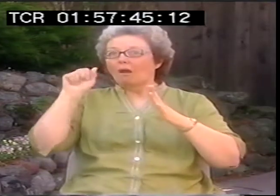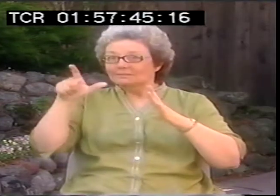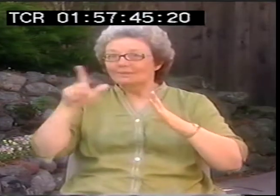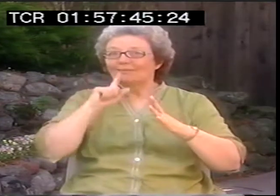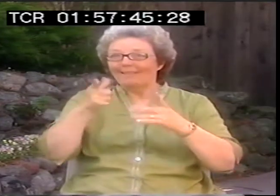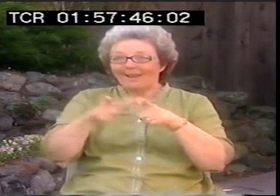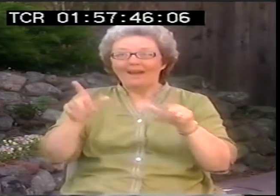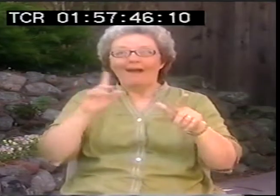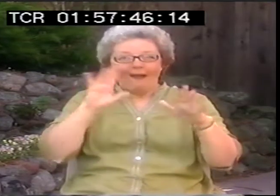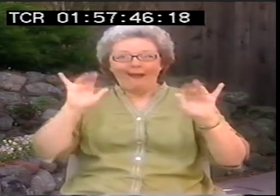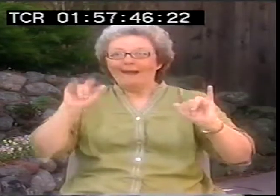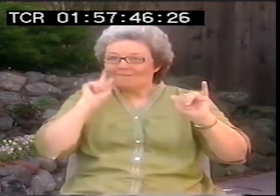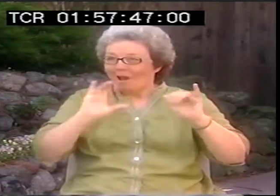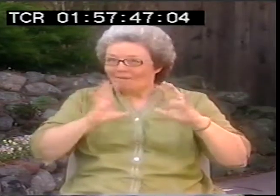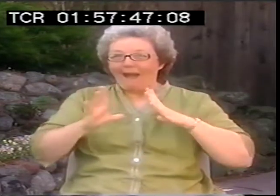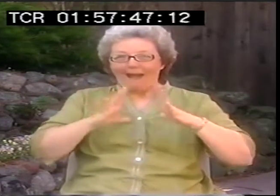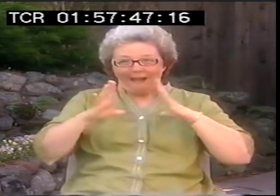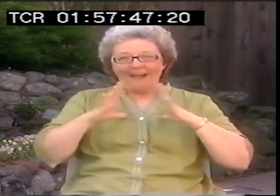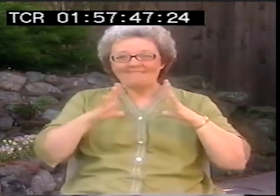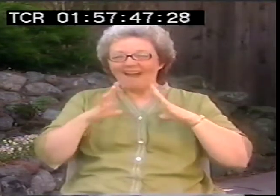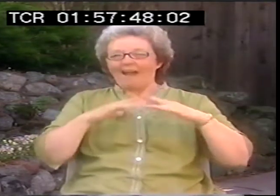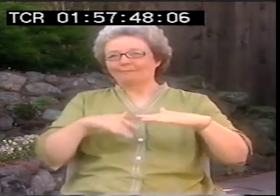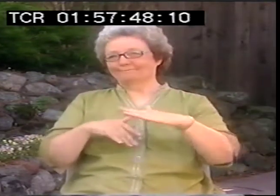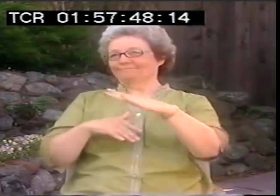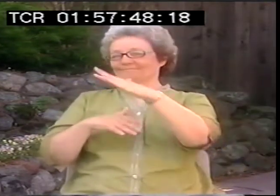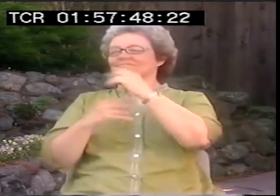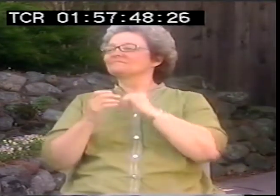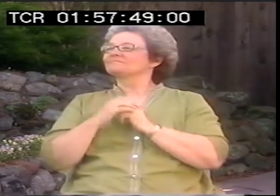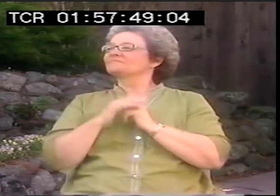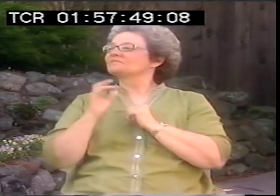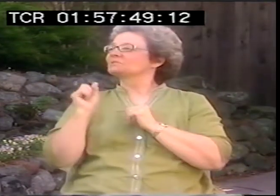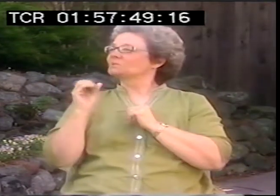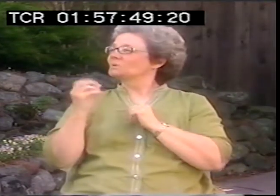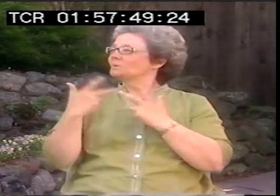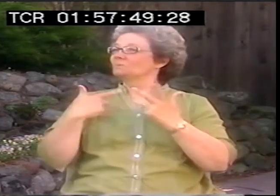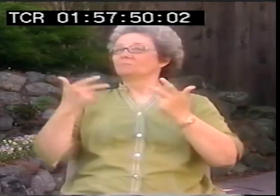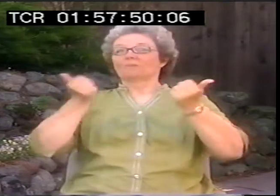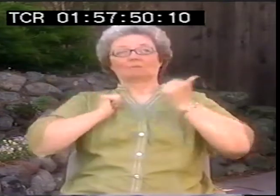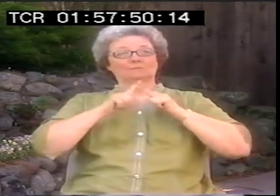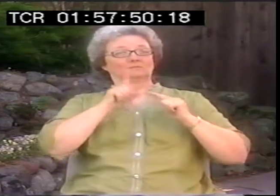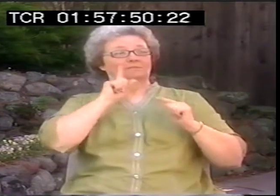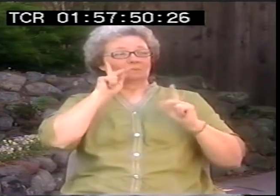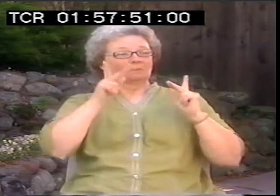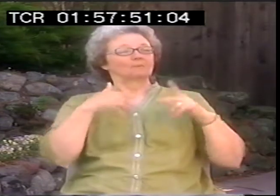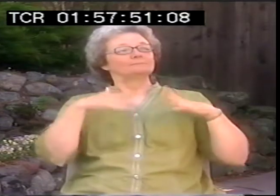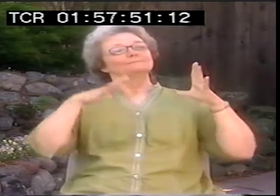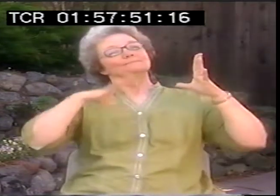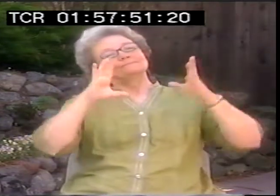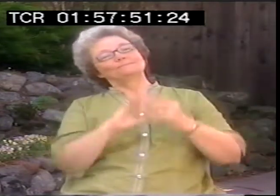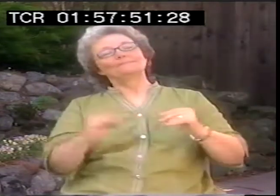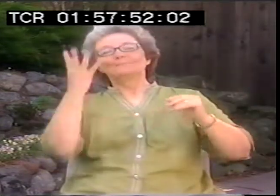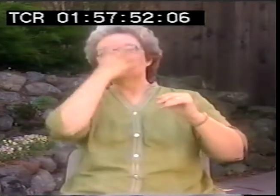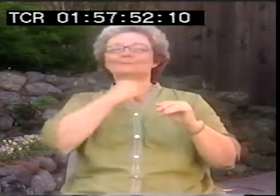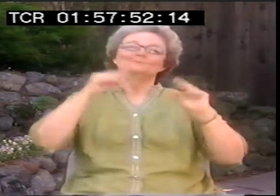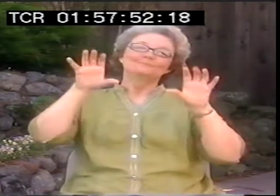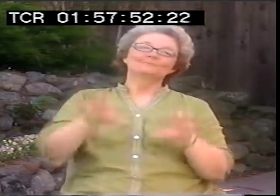Back in the day of the Golden Age, it was great that it was denigrated, but then in the'70s and '80s, it was like a Renaissance of rediscovery.